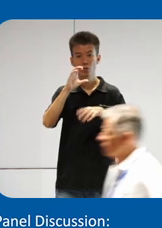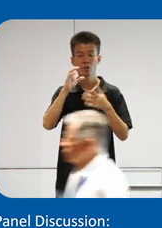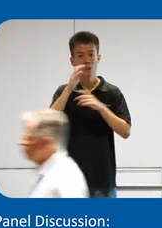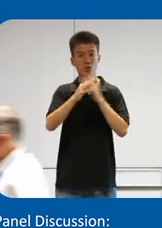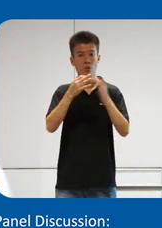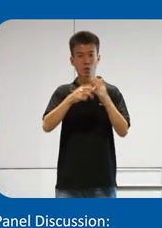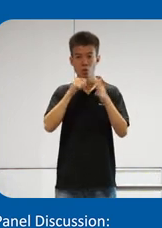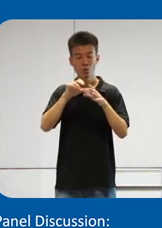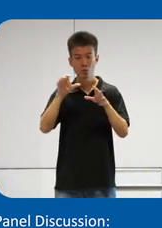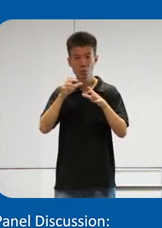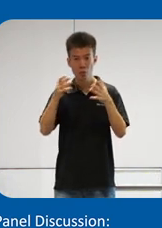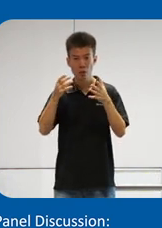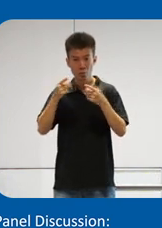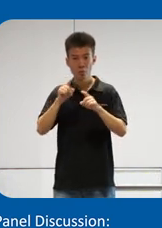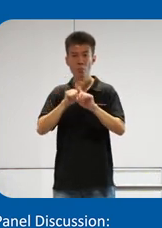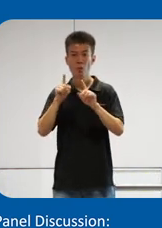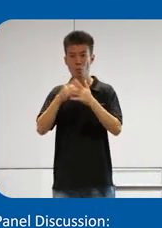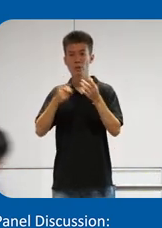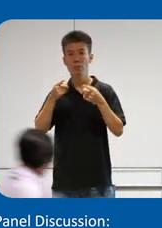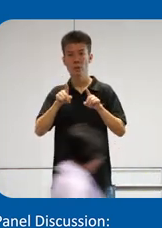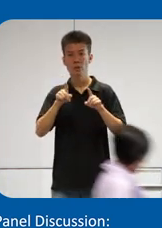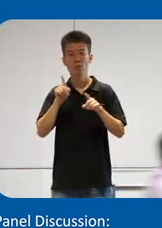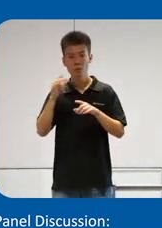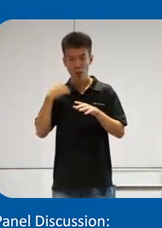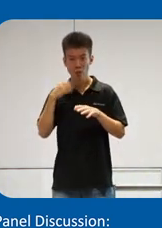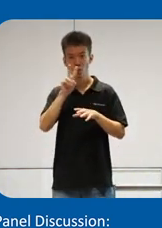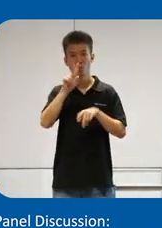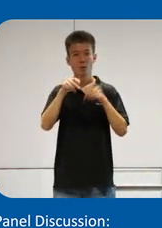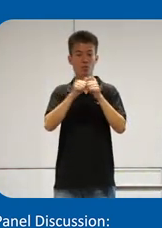much is going on but actually what's happening is that we have two people with vision impairments